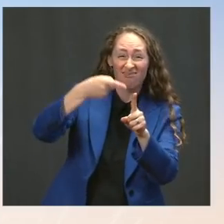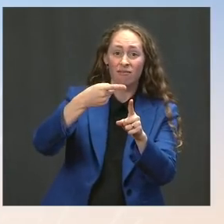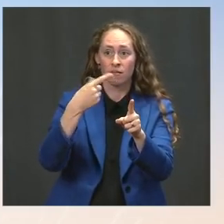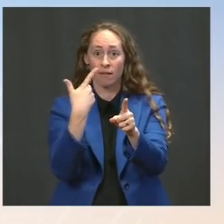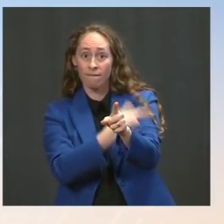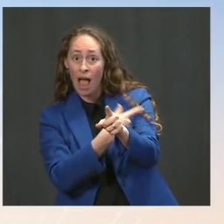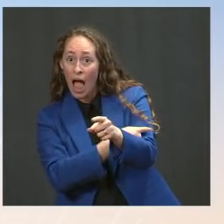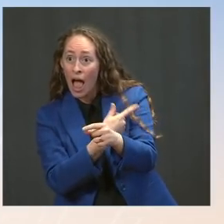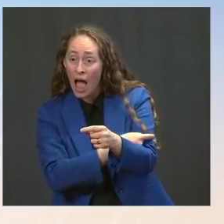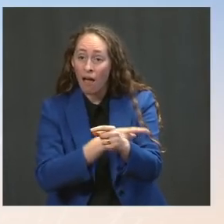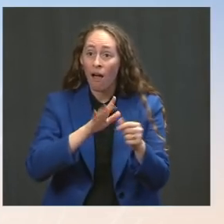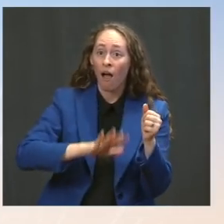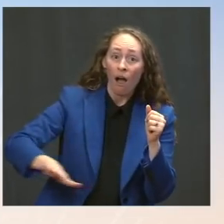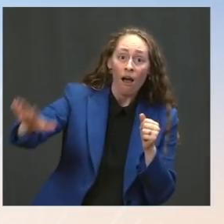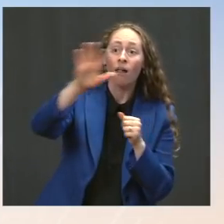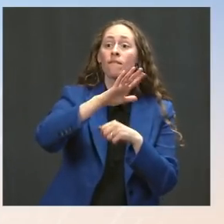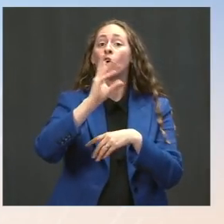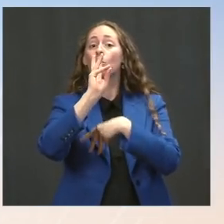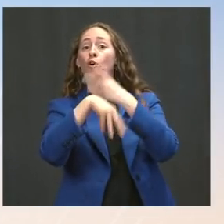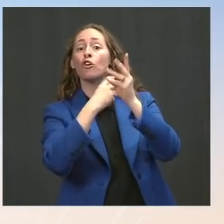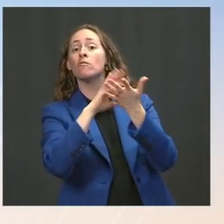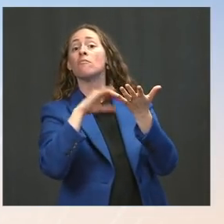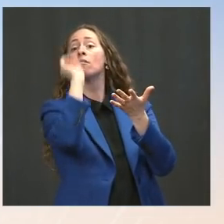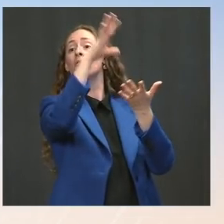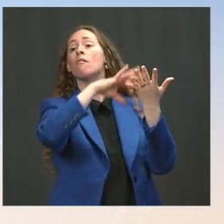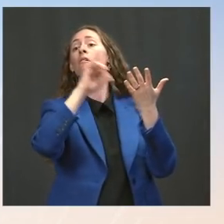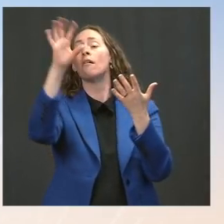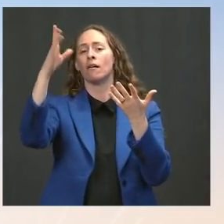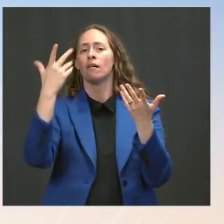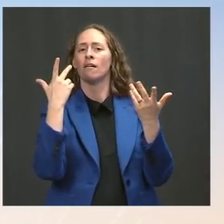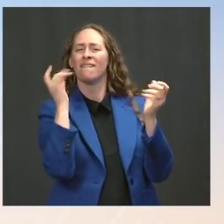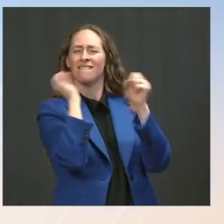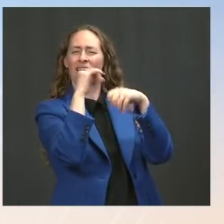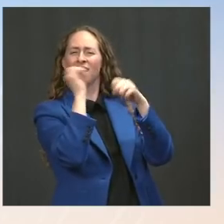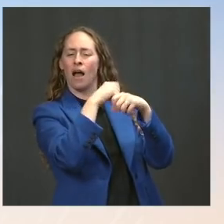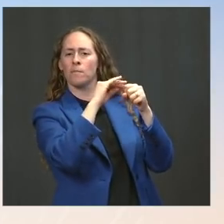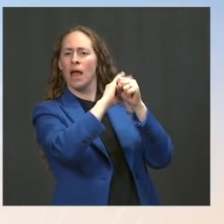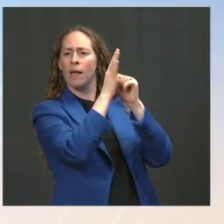and fighting the virus. We have never conveyed or announced